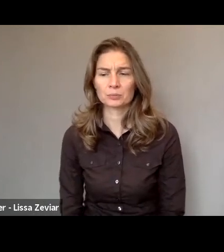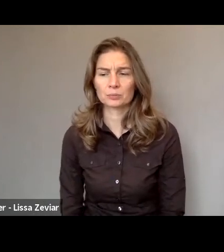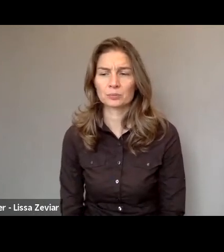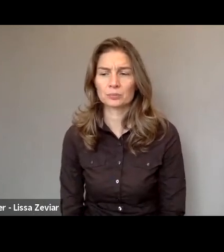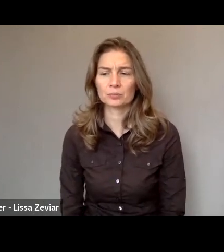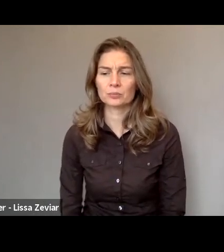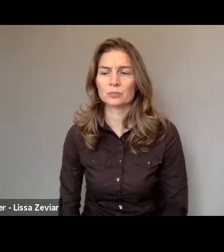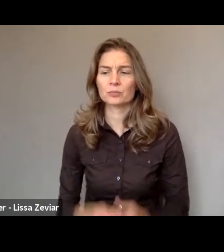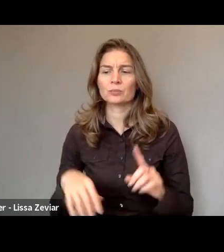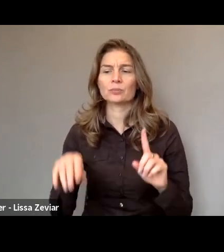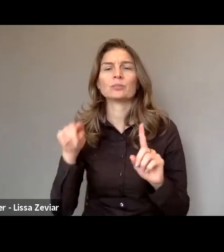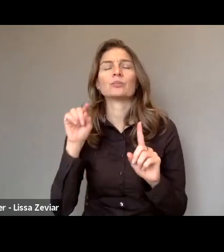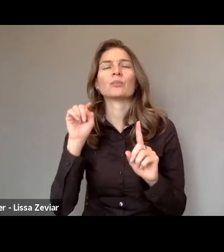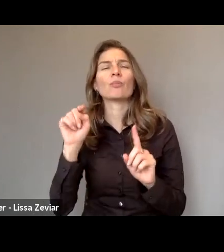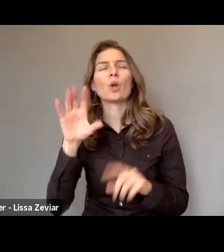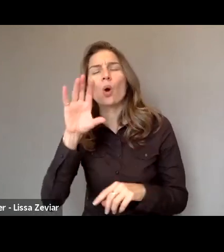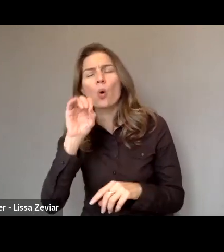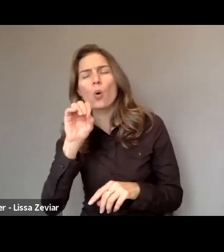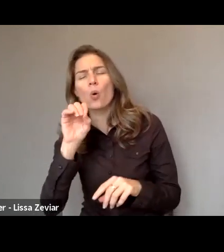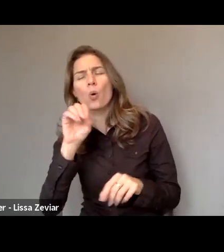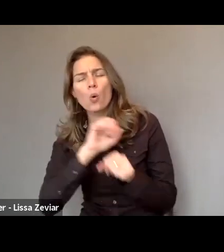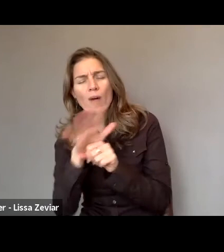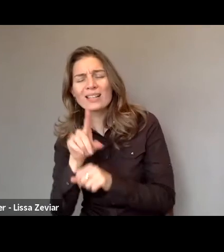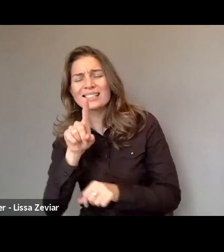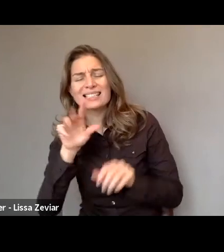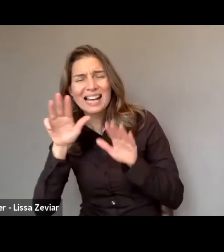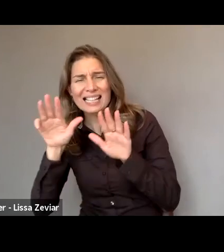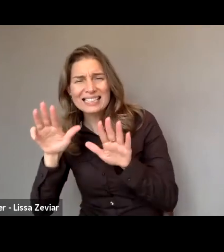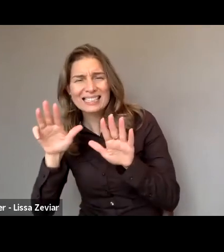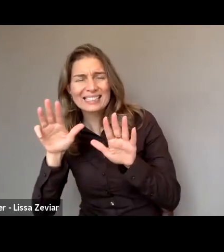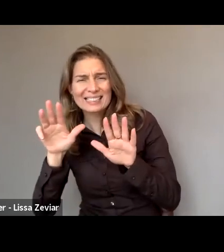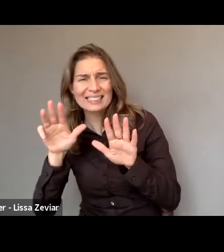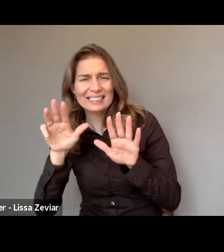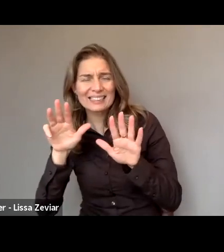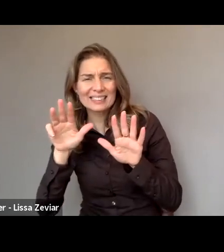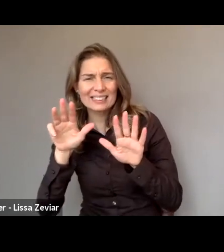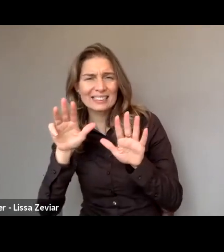to have a woman's perspective. Not only as Lesia said before,